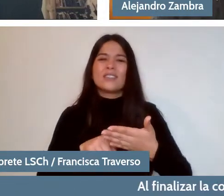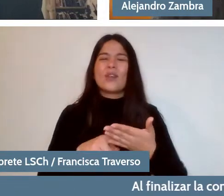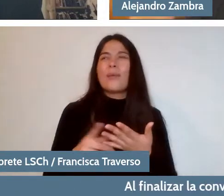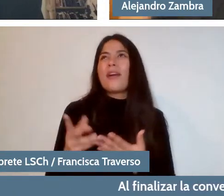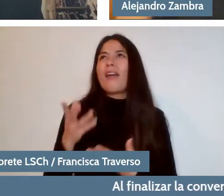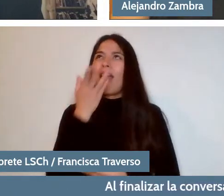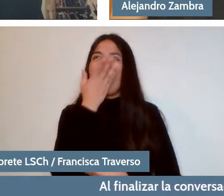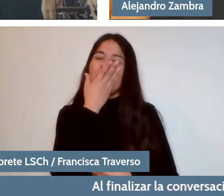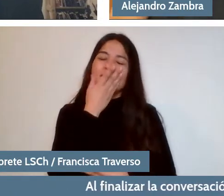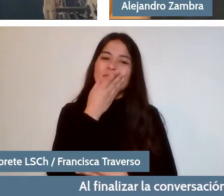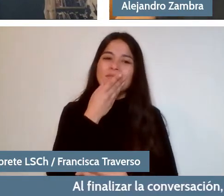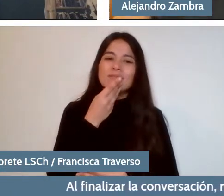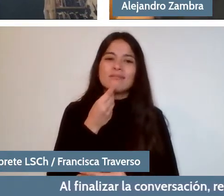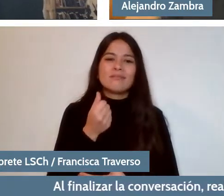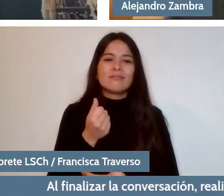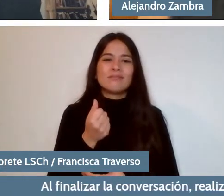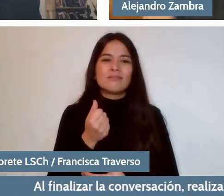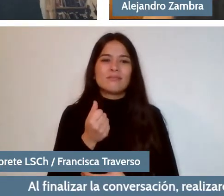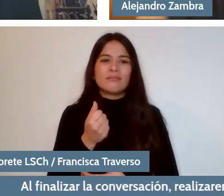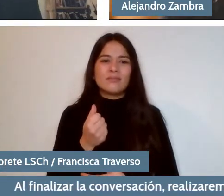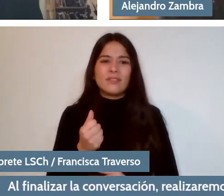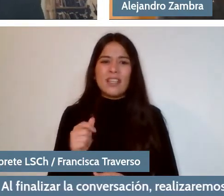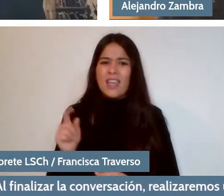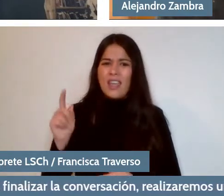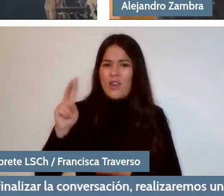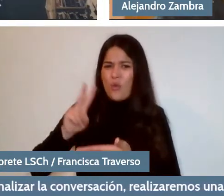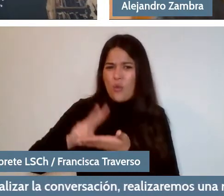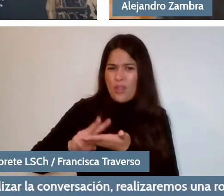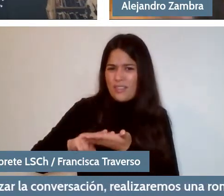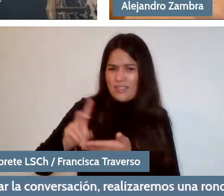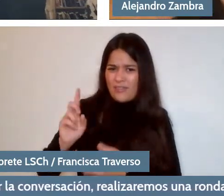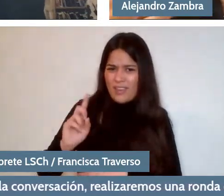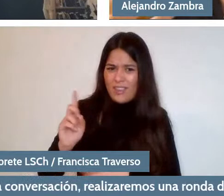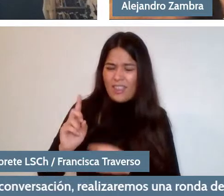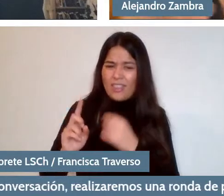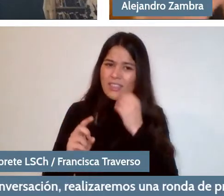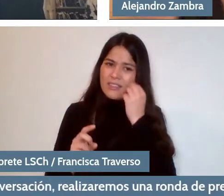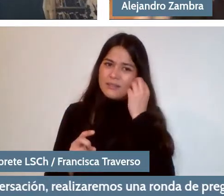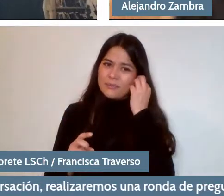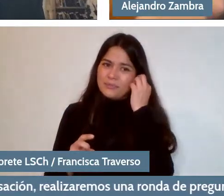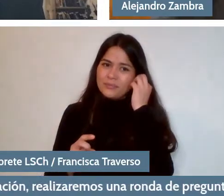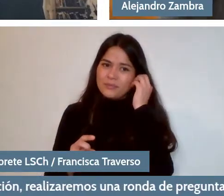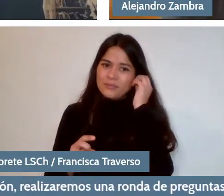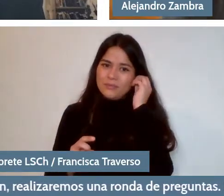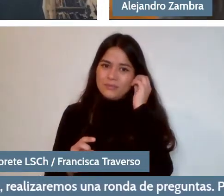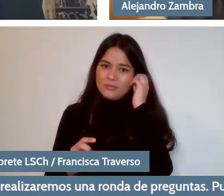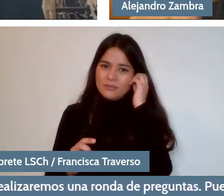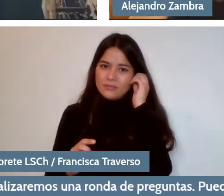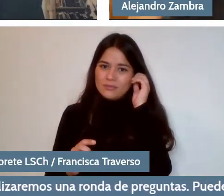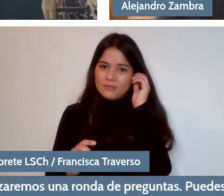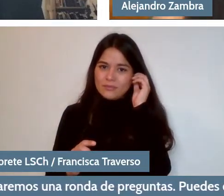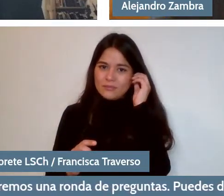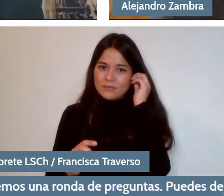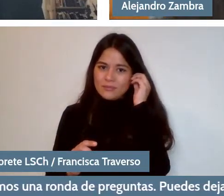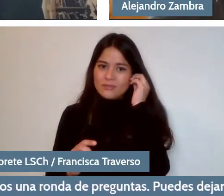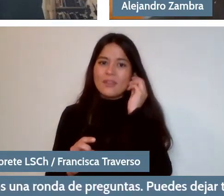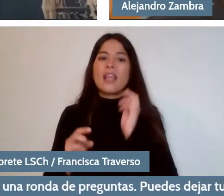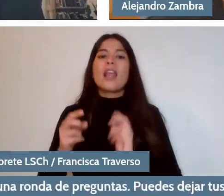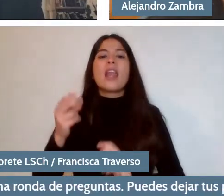but... -And it's not true because we never read... -It's not true. Of course, that's where I'm going and I was also trying to remember situations